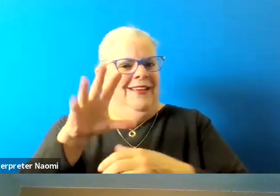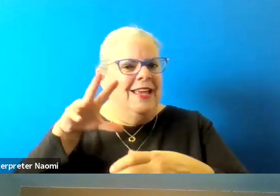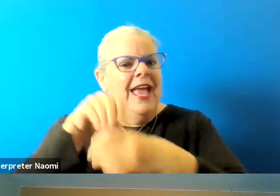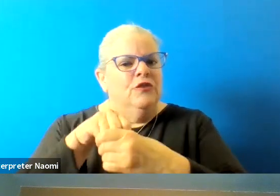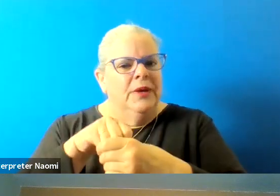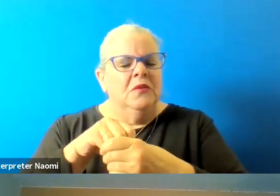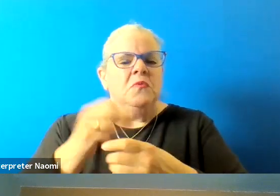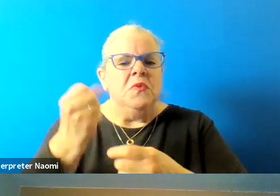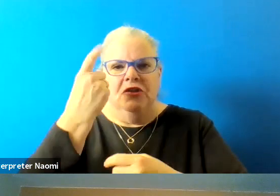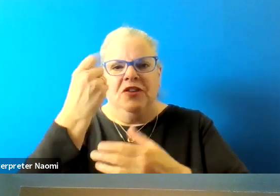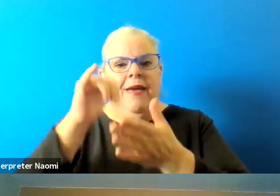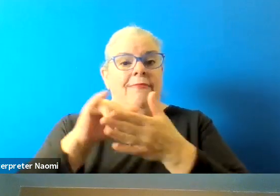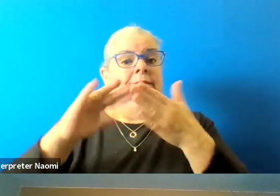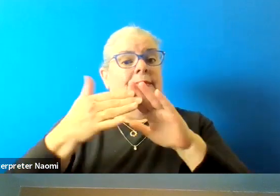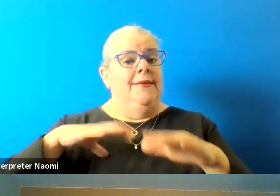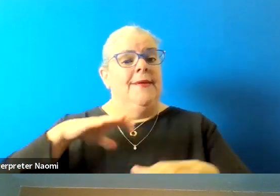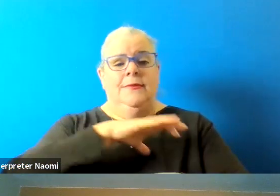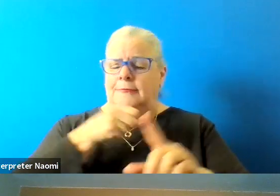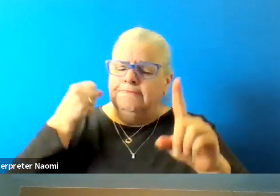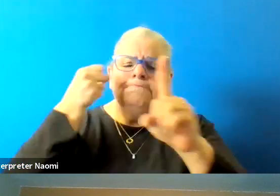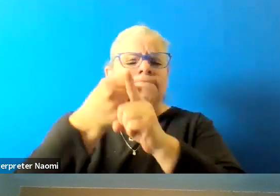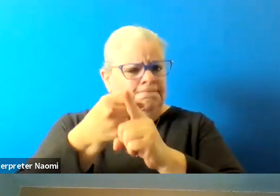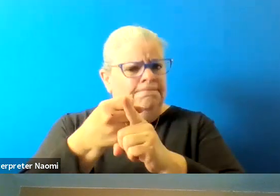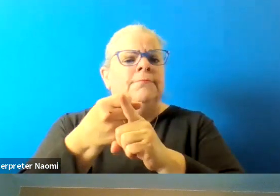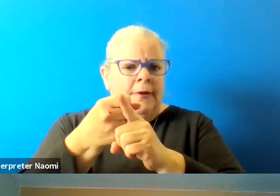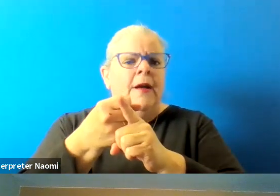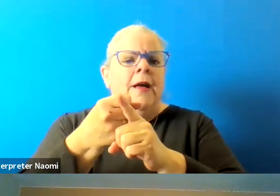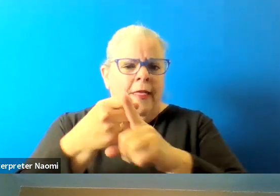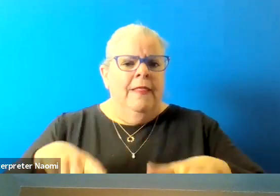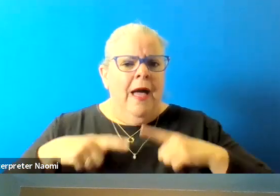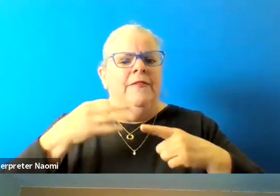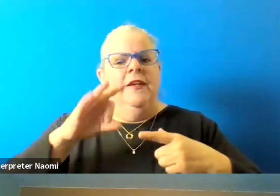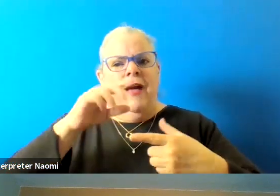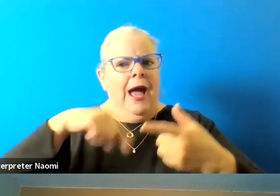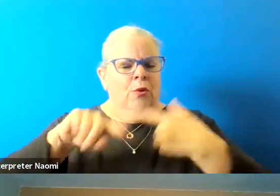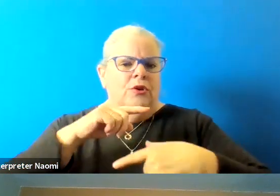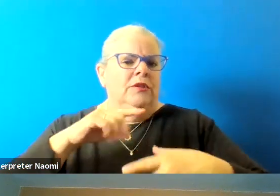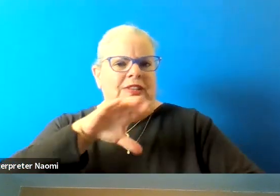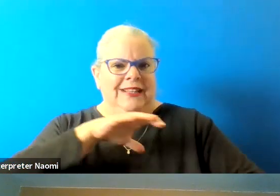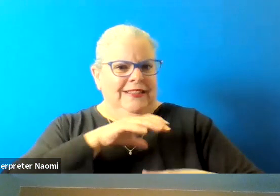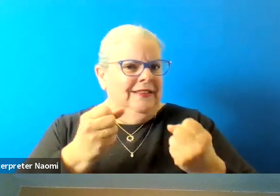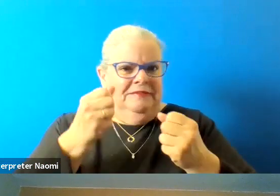impacts the lives of our community members in many ways, including transportation, housing, and infrastructure.